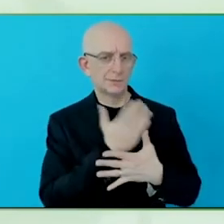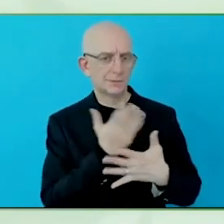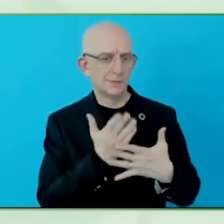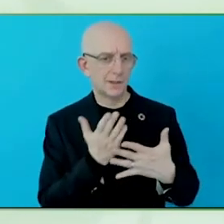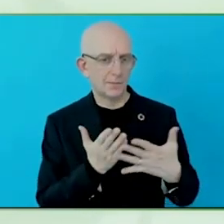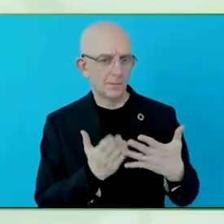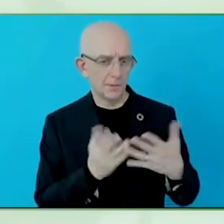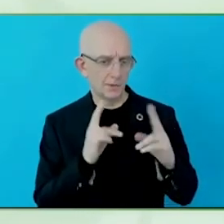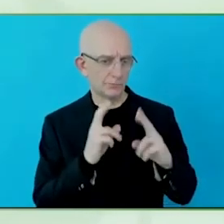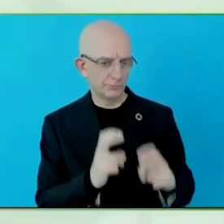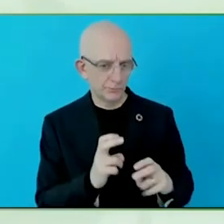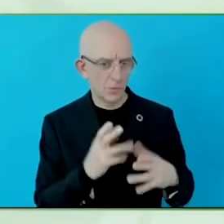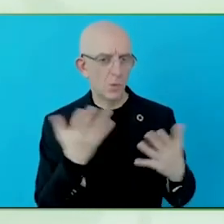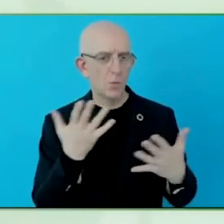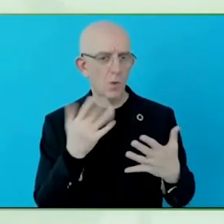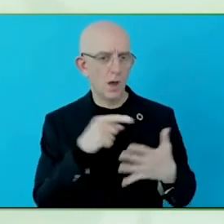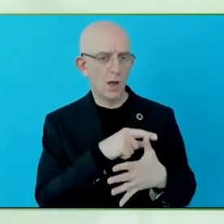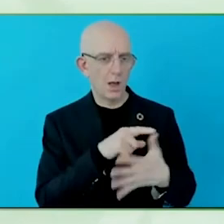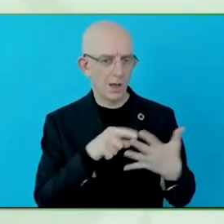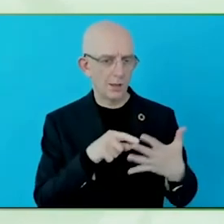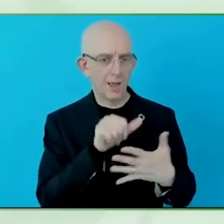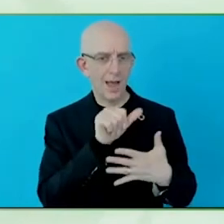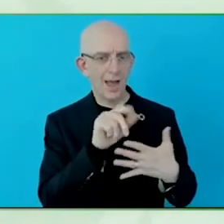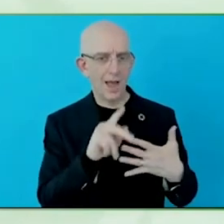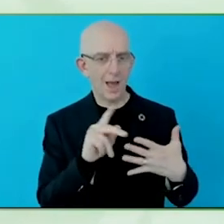We have included very robust help.